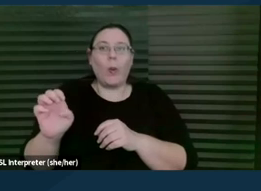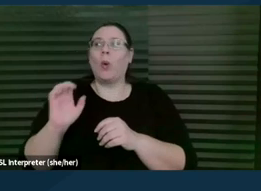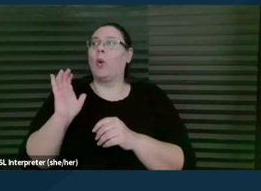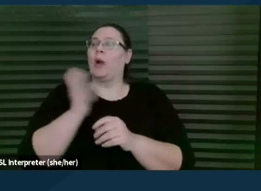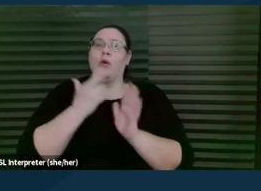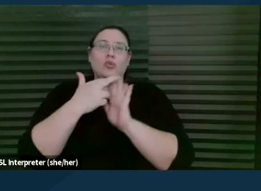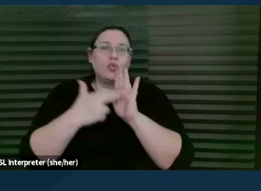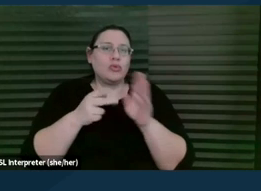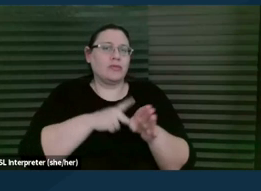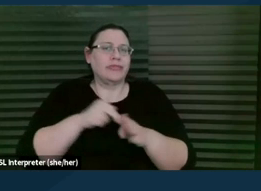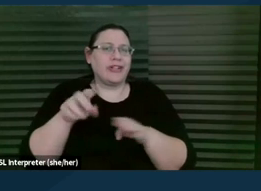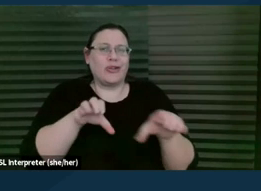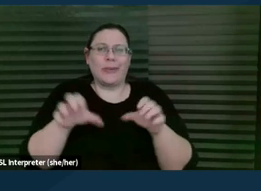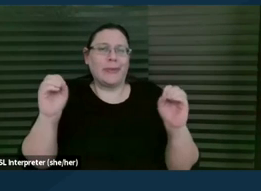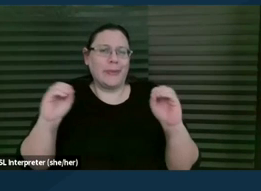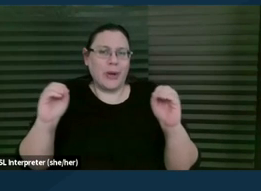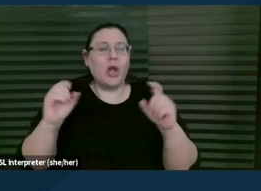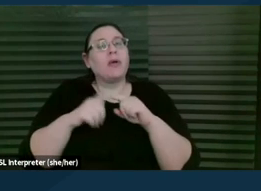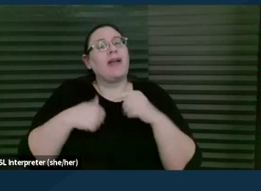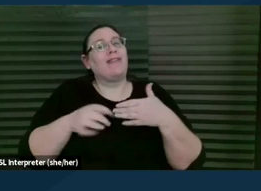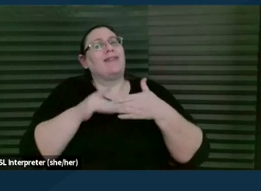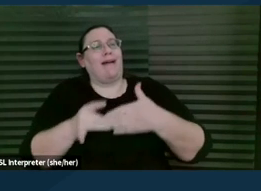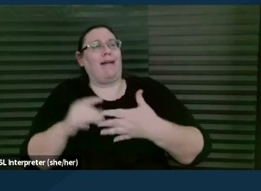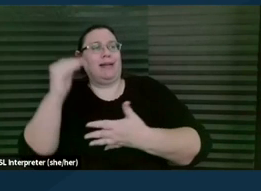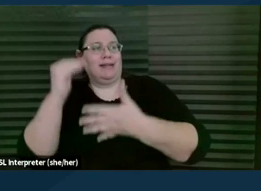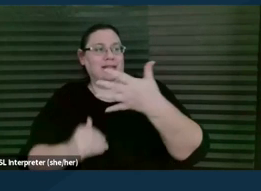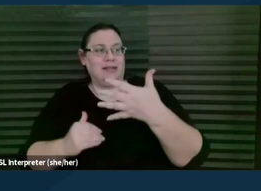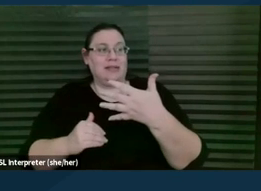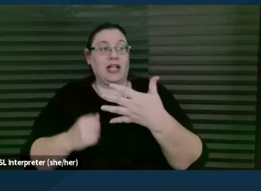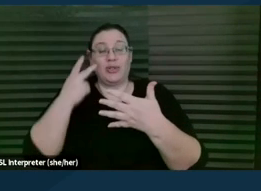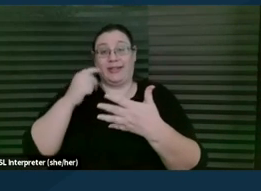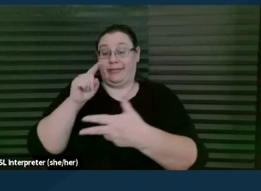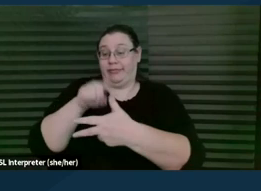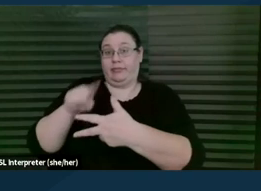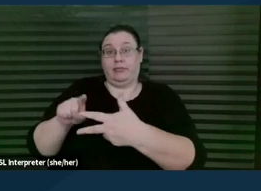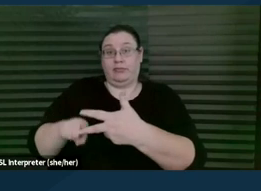but there is some guidance and these are three things that we'll expand upon in our next slide.